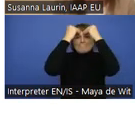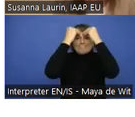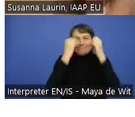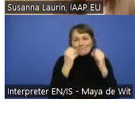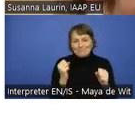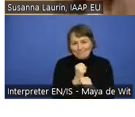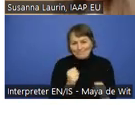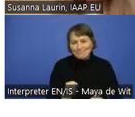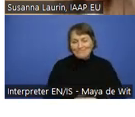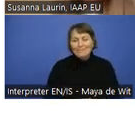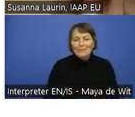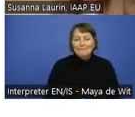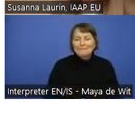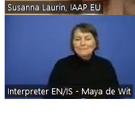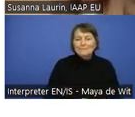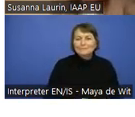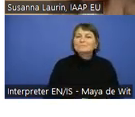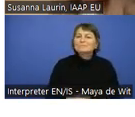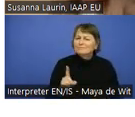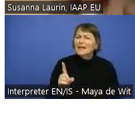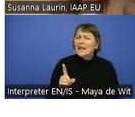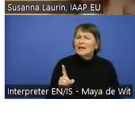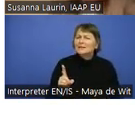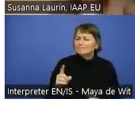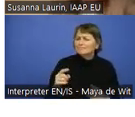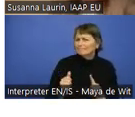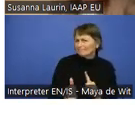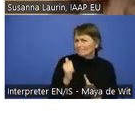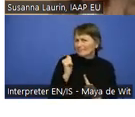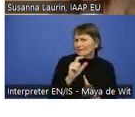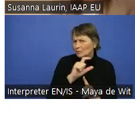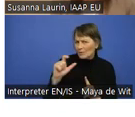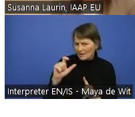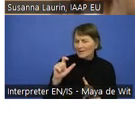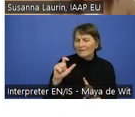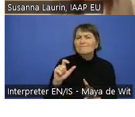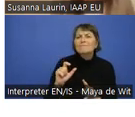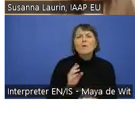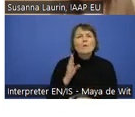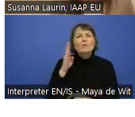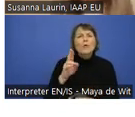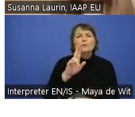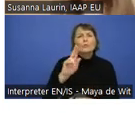And we also did quite a few presentations last week at the tech share Pro in the UK in English.